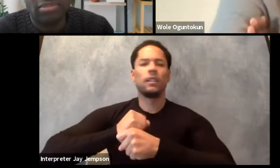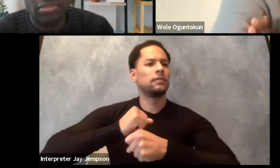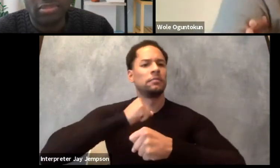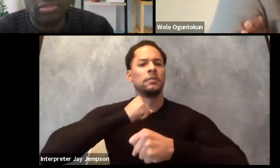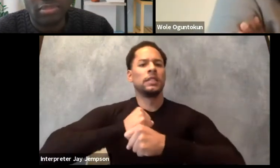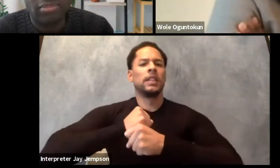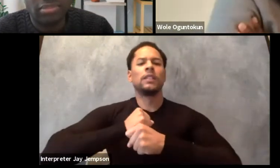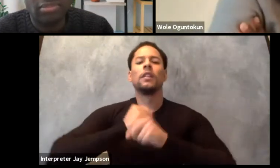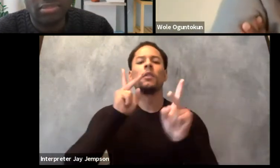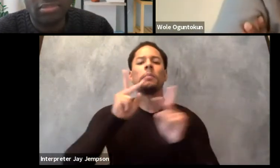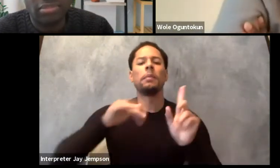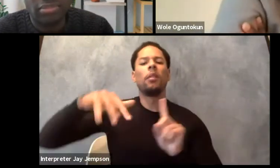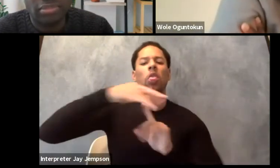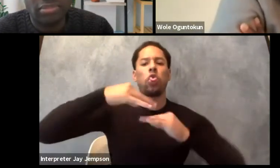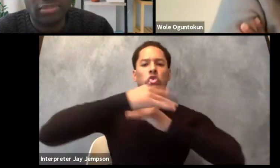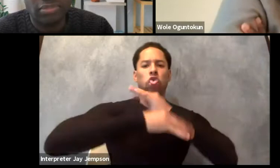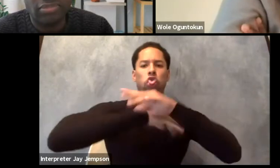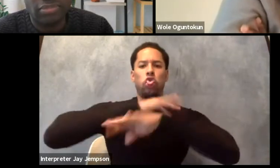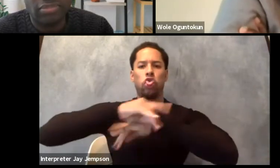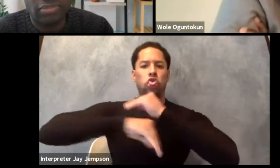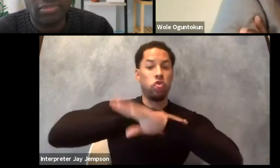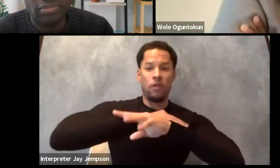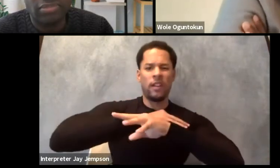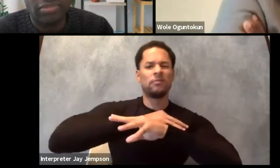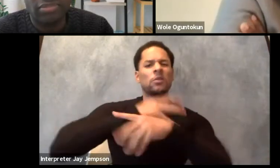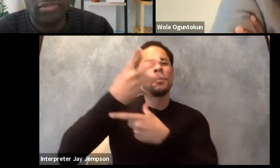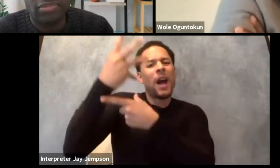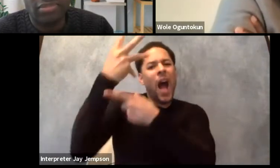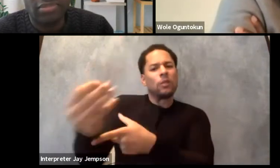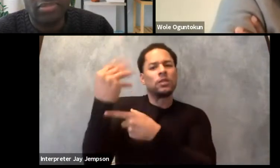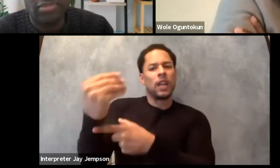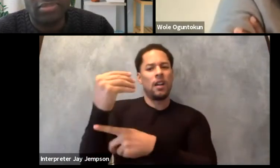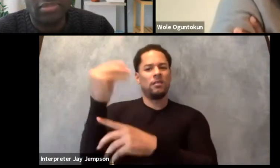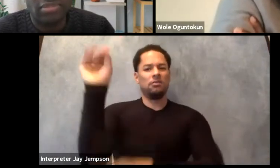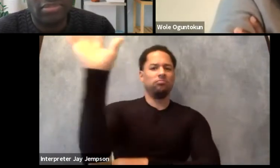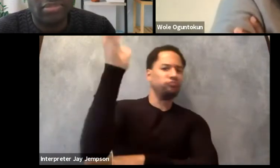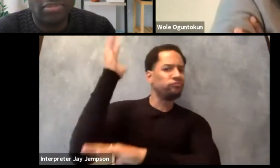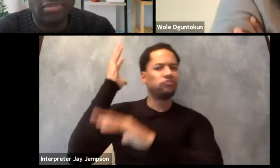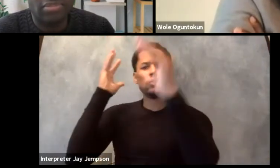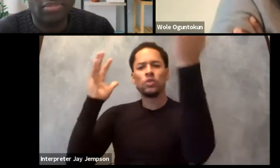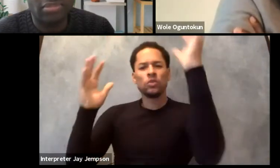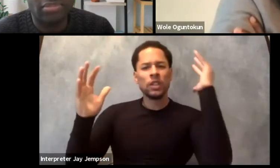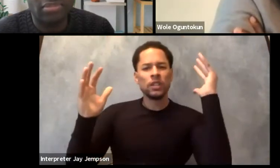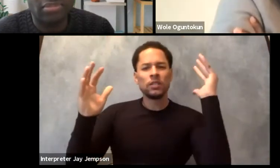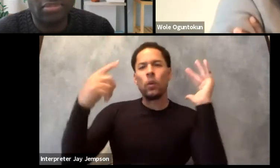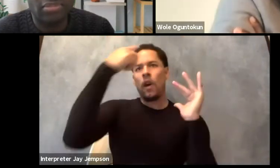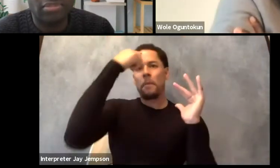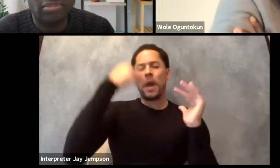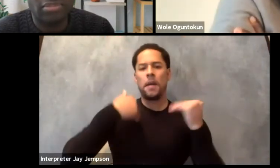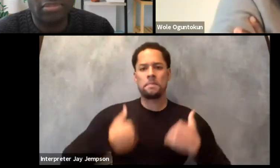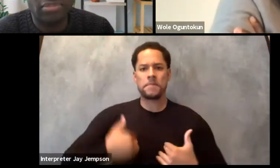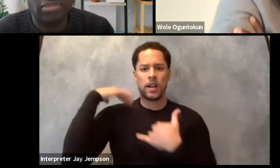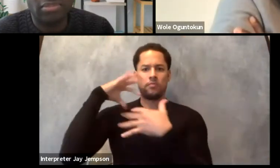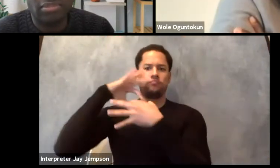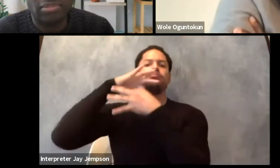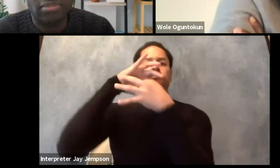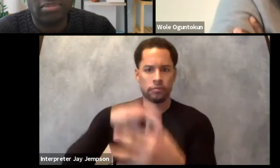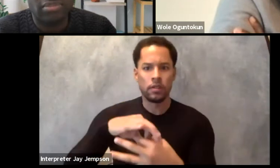as all of our activities are connected back to nature. So I'm saying a place like Harare being an urban city